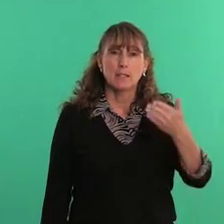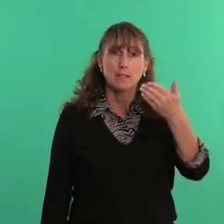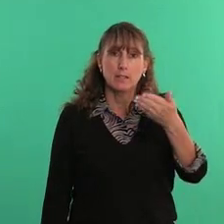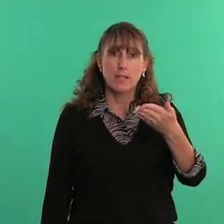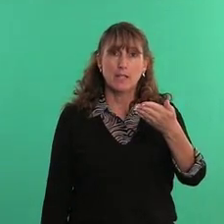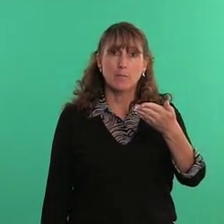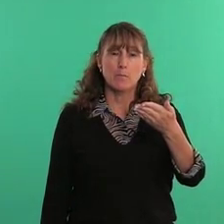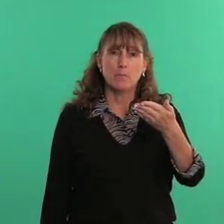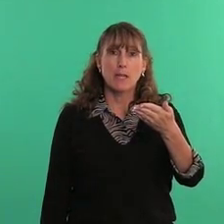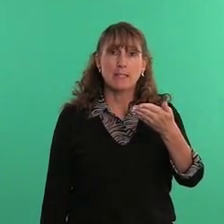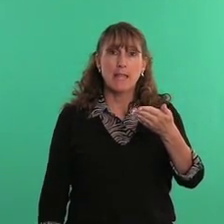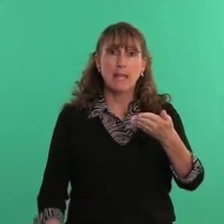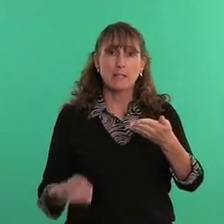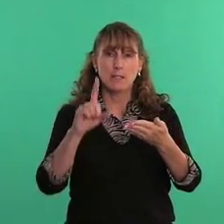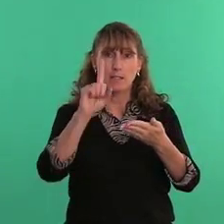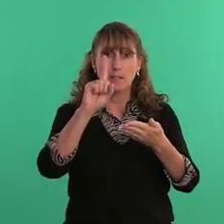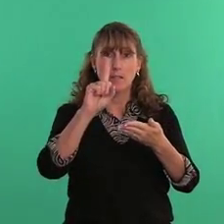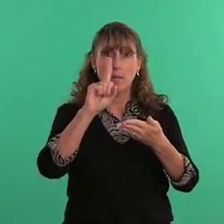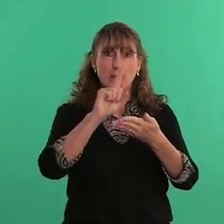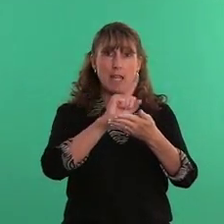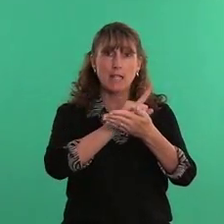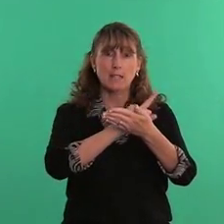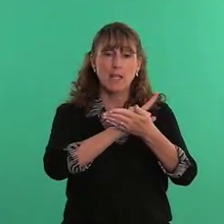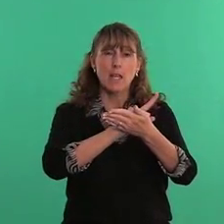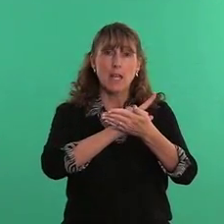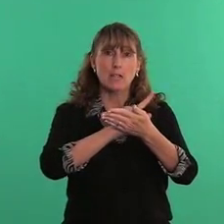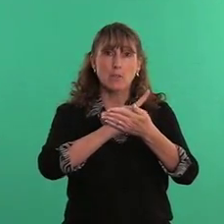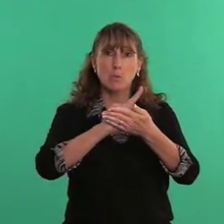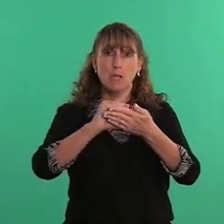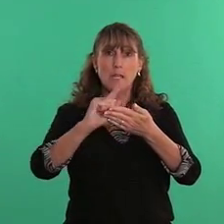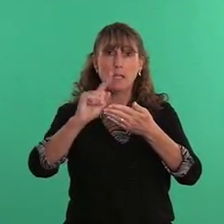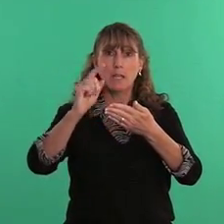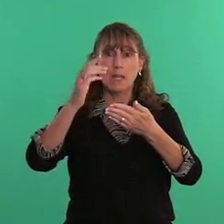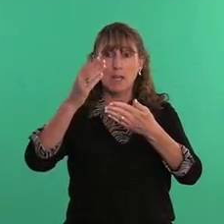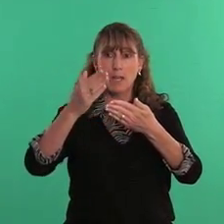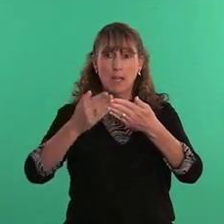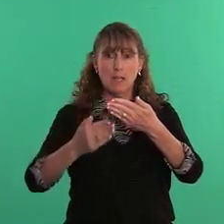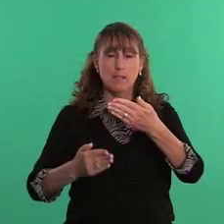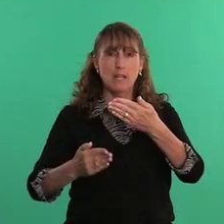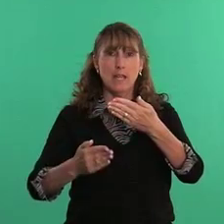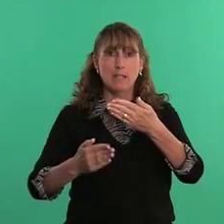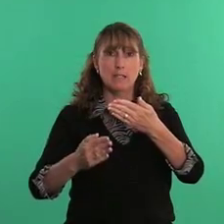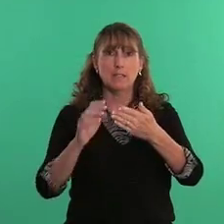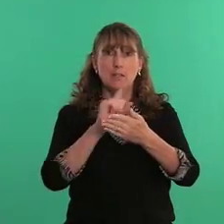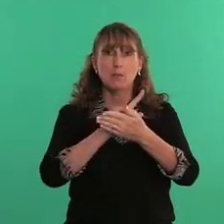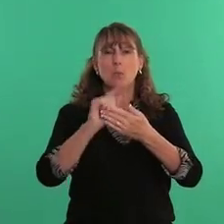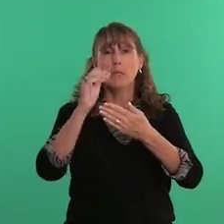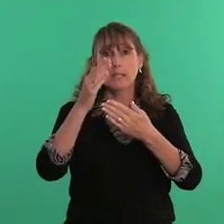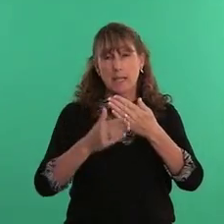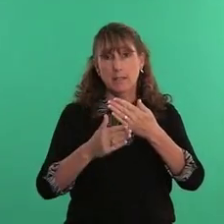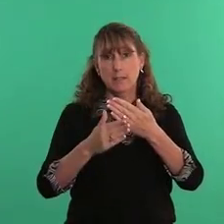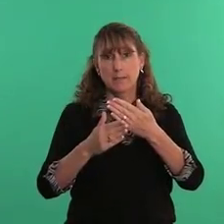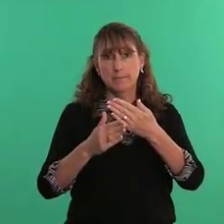take the base hand, dominant hand and do week, and then end it - weekend